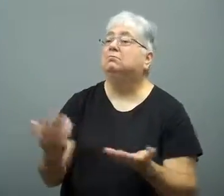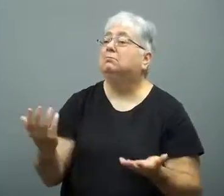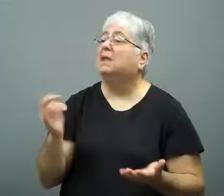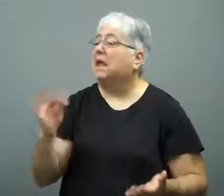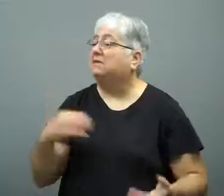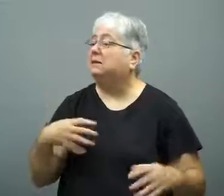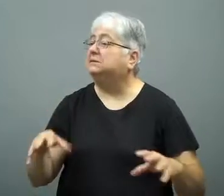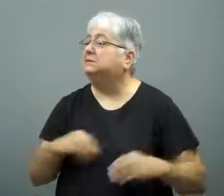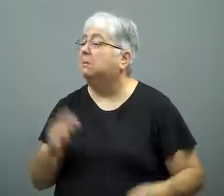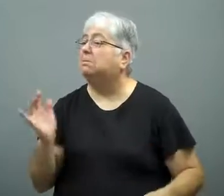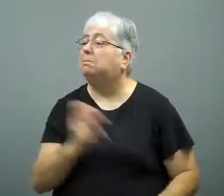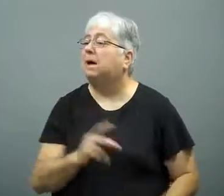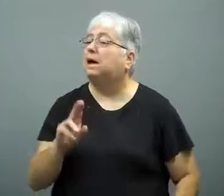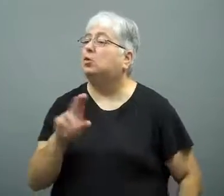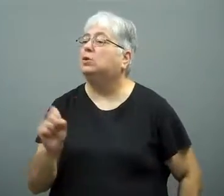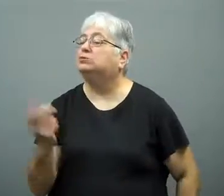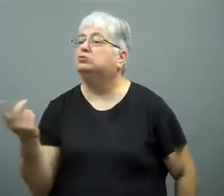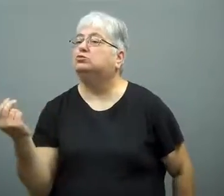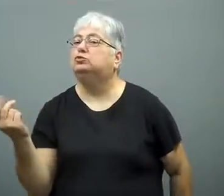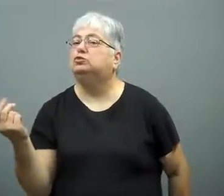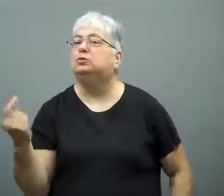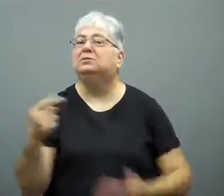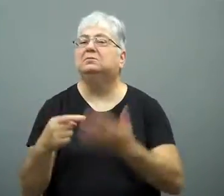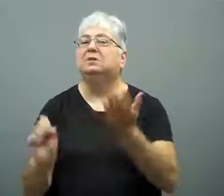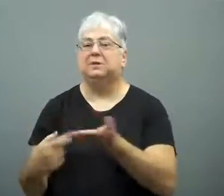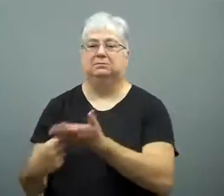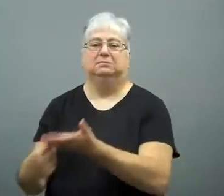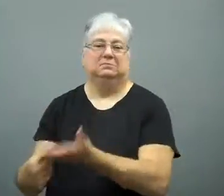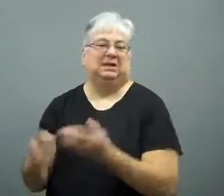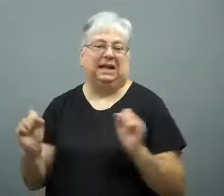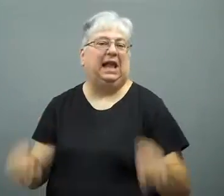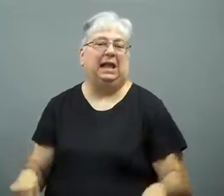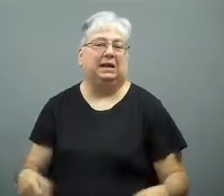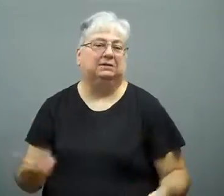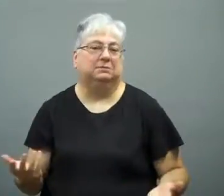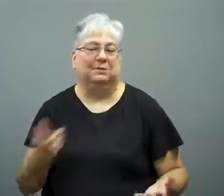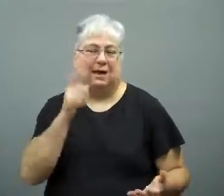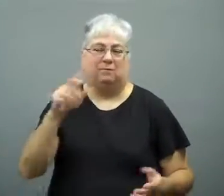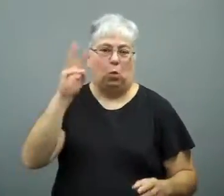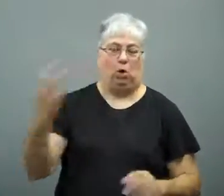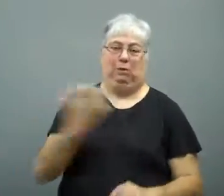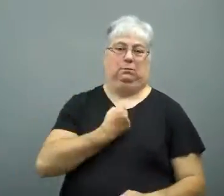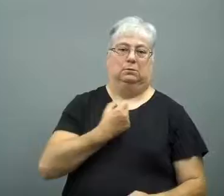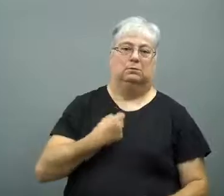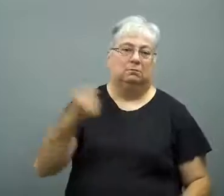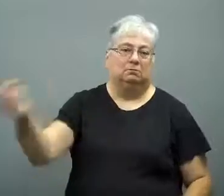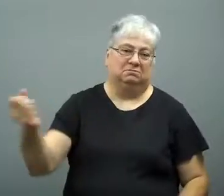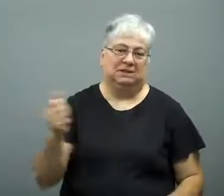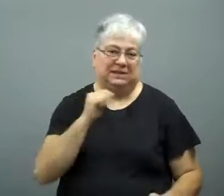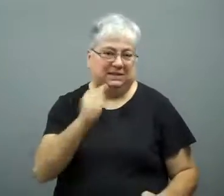what would happen if he returned voluntarily to the US